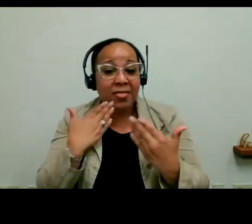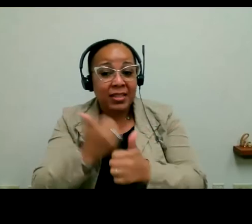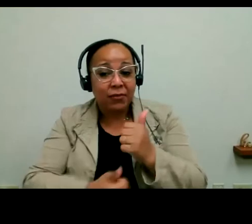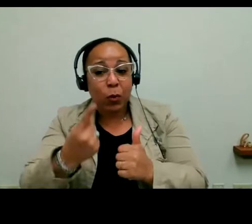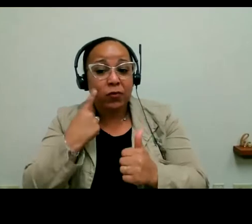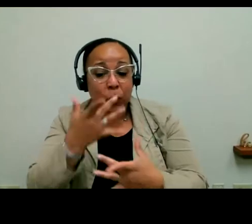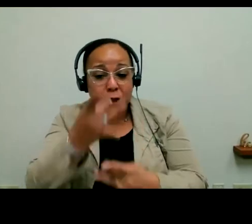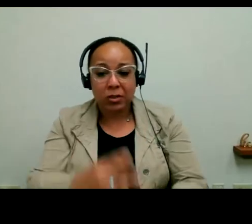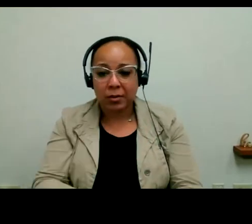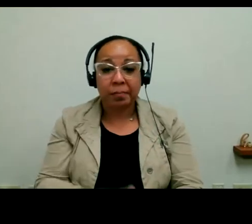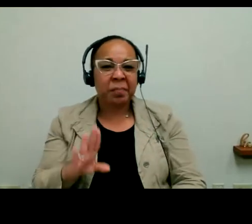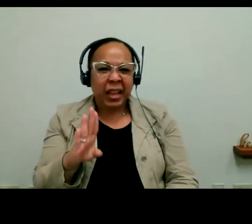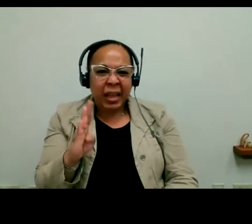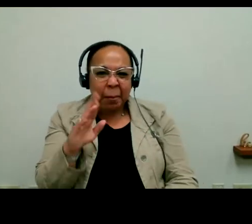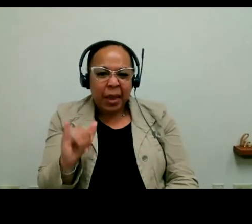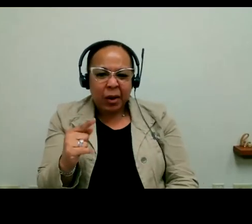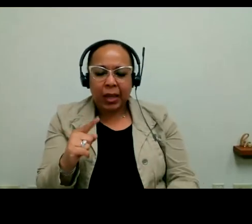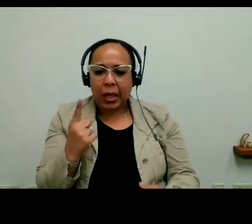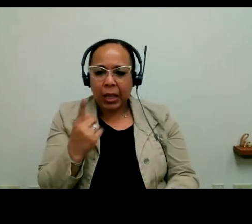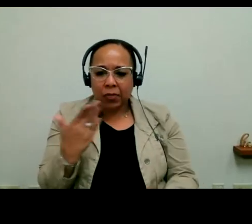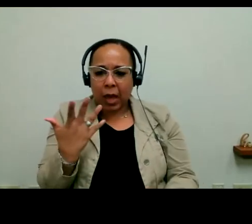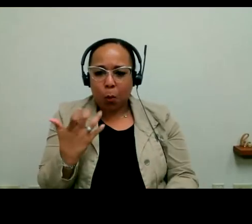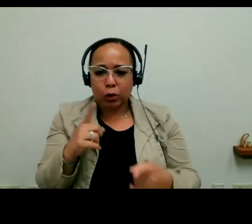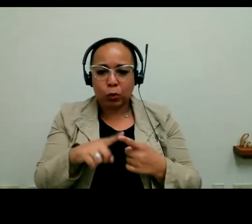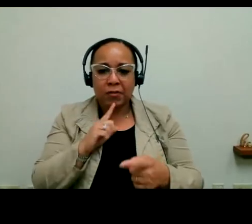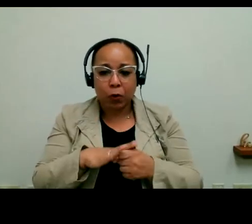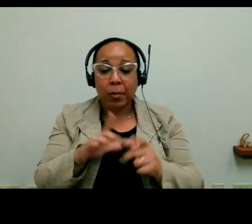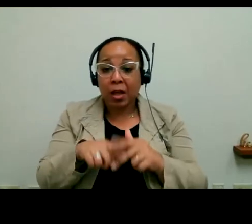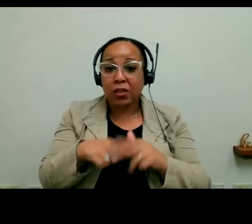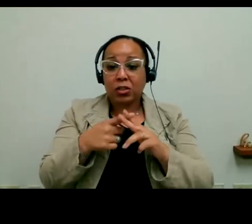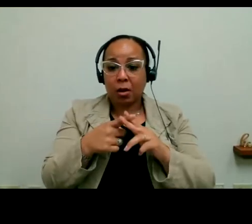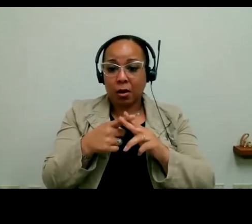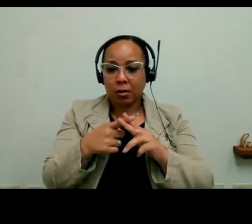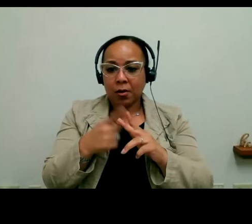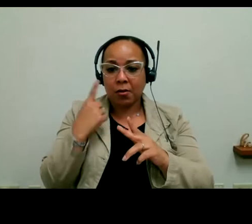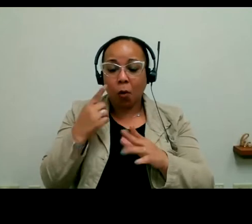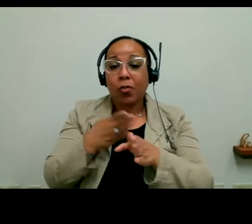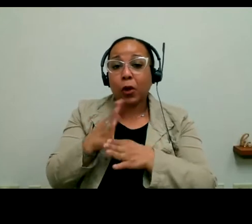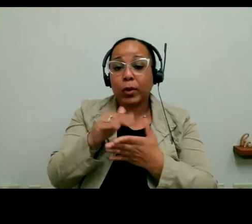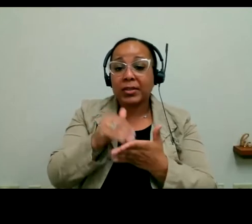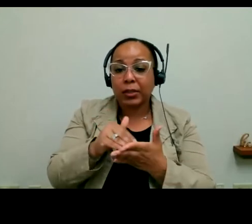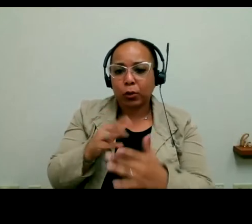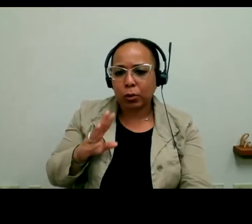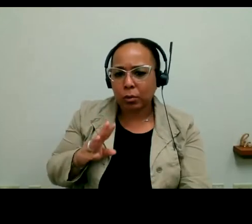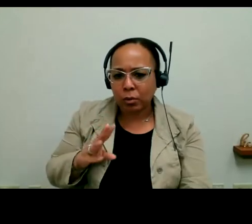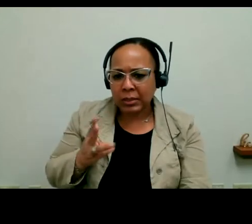I wanted to confirm the starting date for the